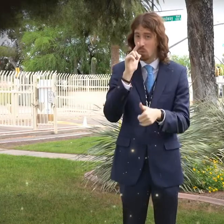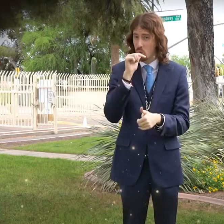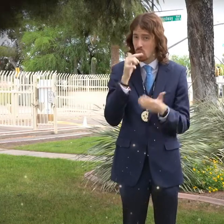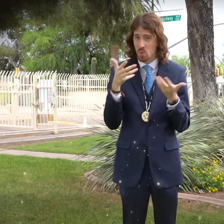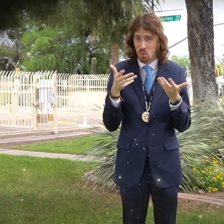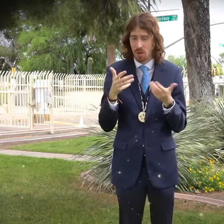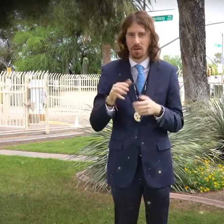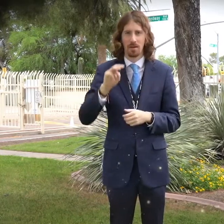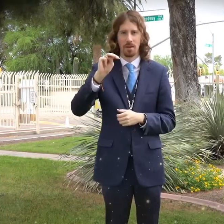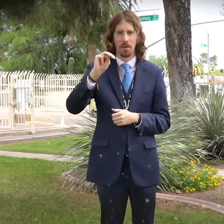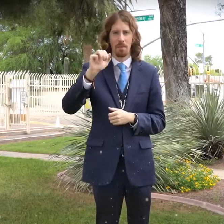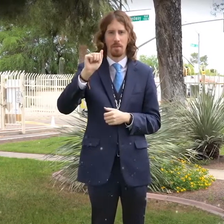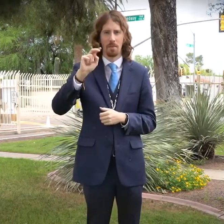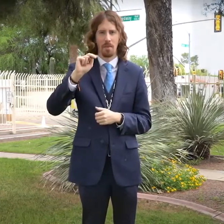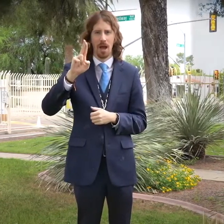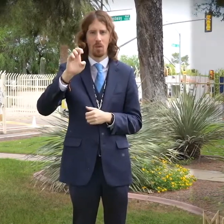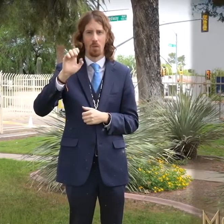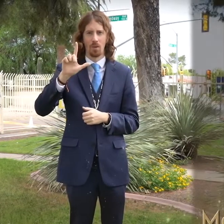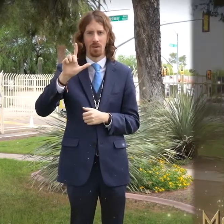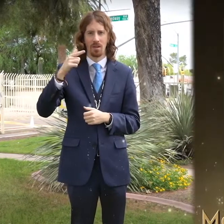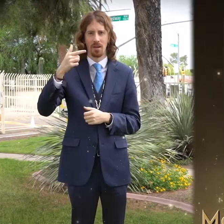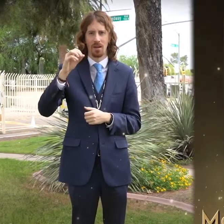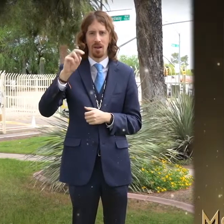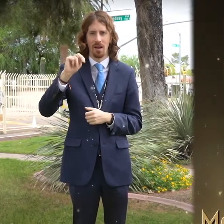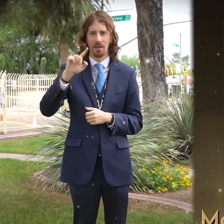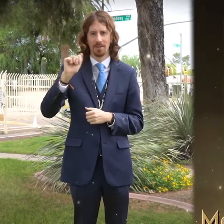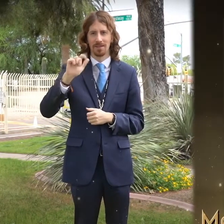IS MANUEL GONZALEZ CONGRATULATIONS MANUEL